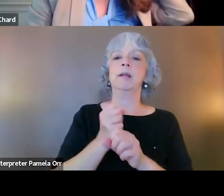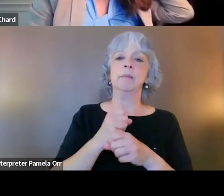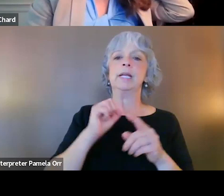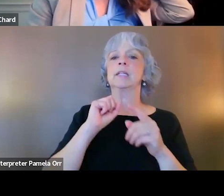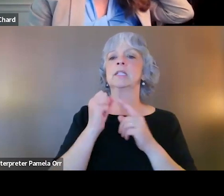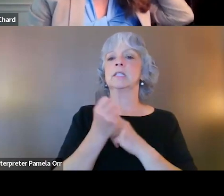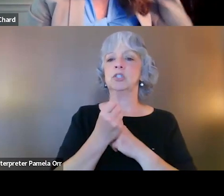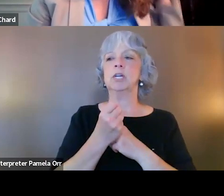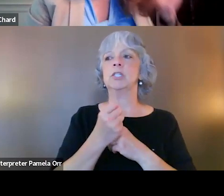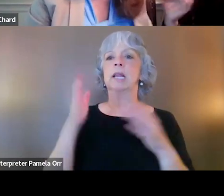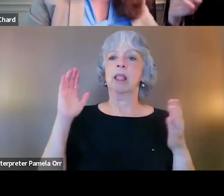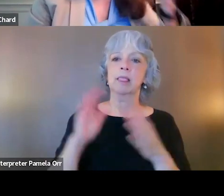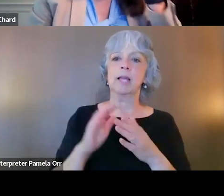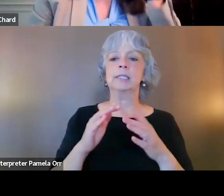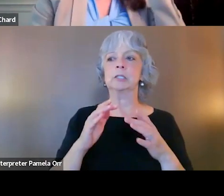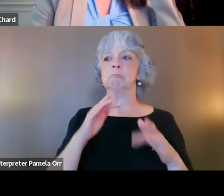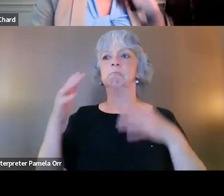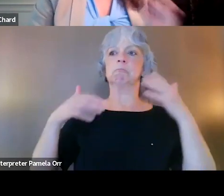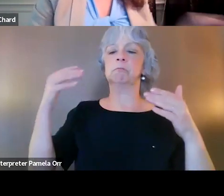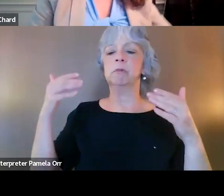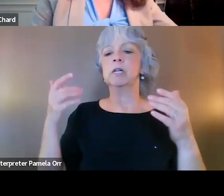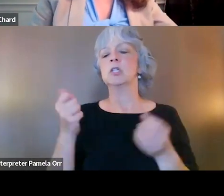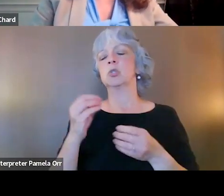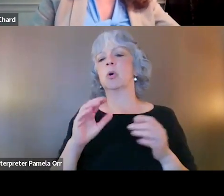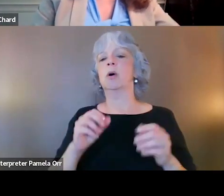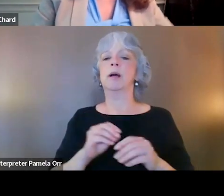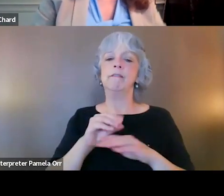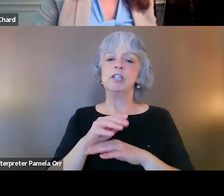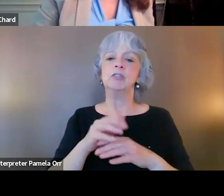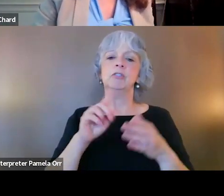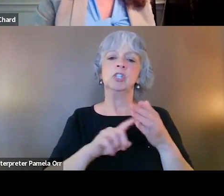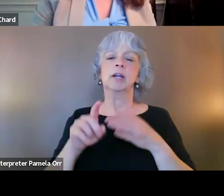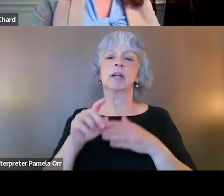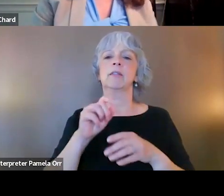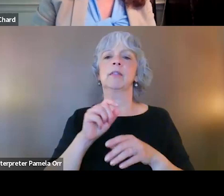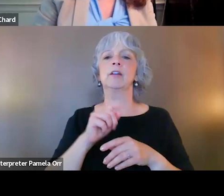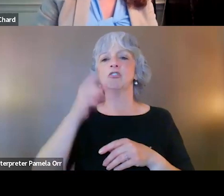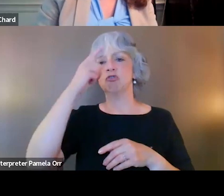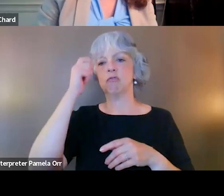So really advise you to look at that trauma training link there in the chat.